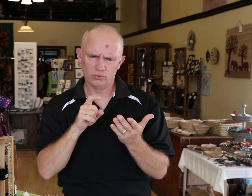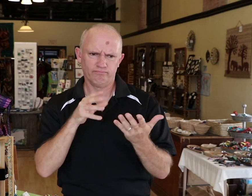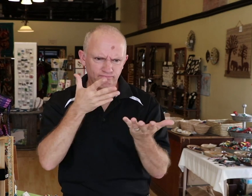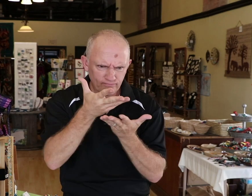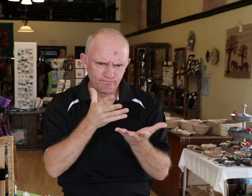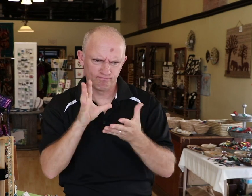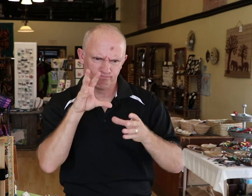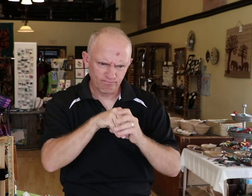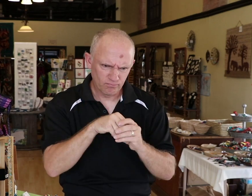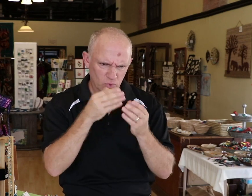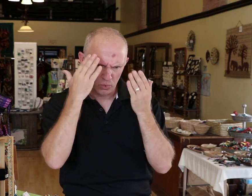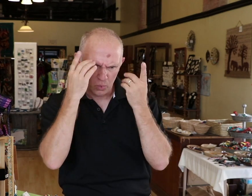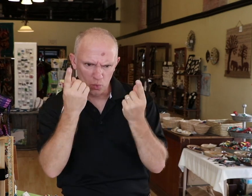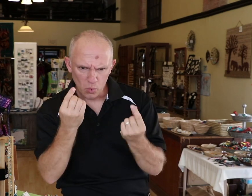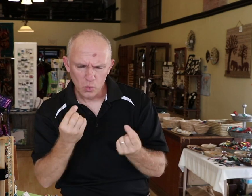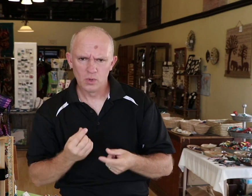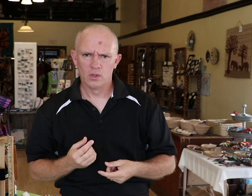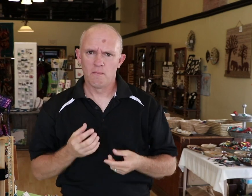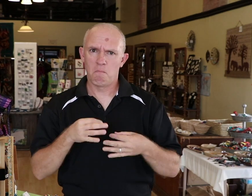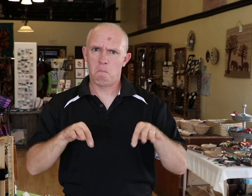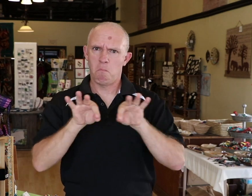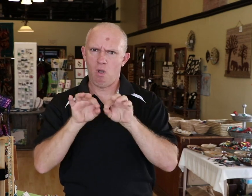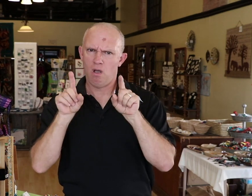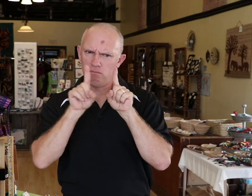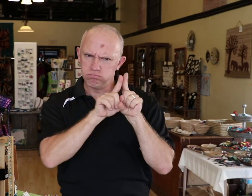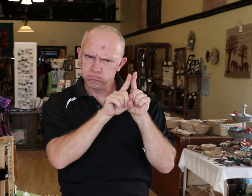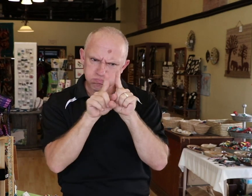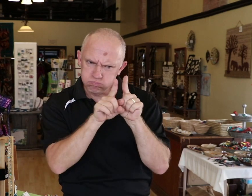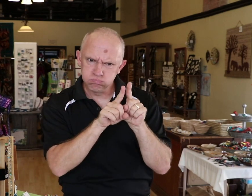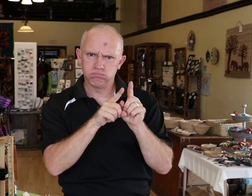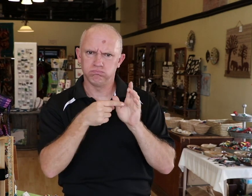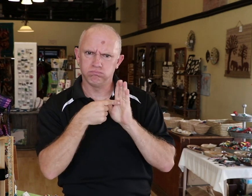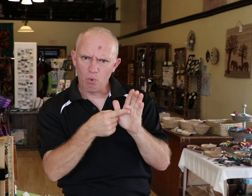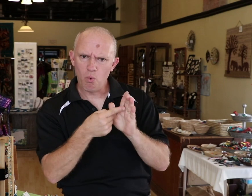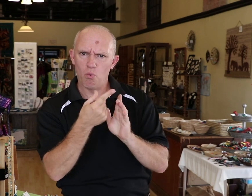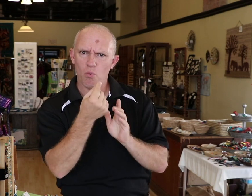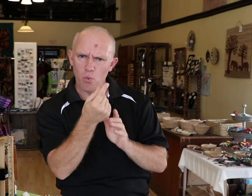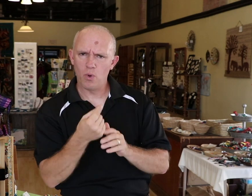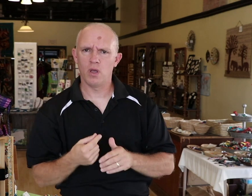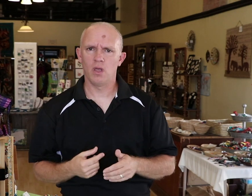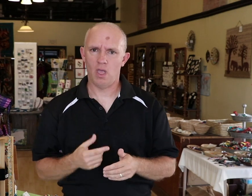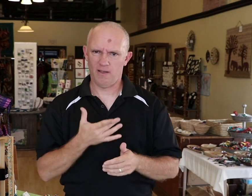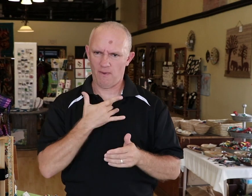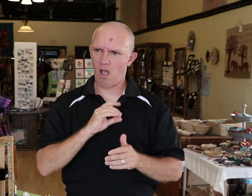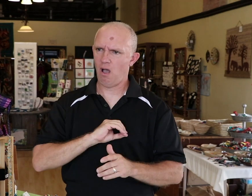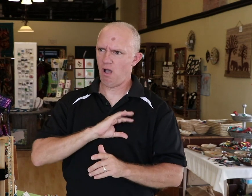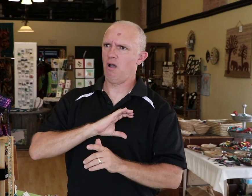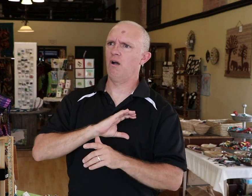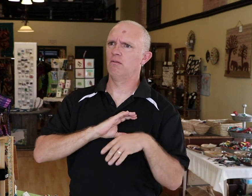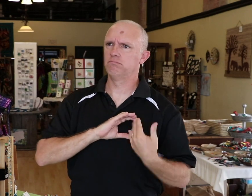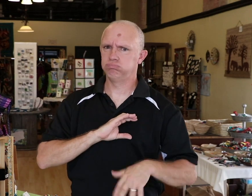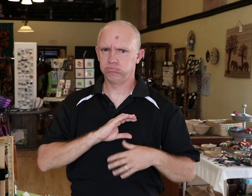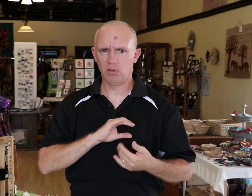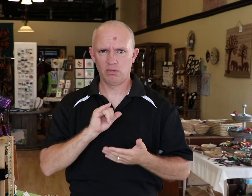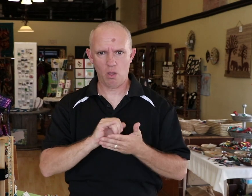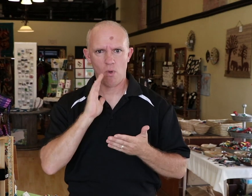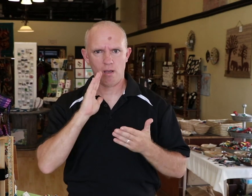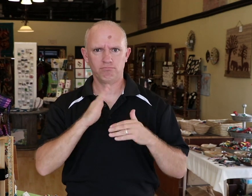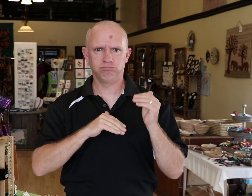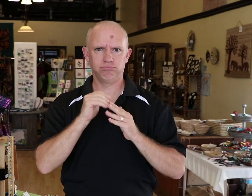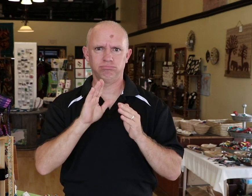So stay actively engaged with the customer and show them where to go and what to do.